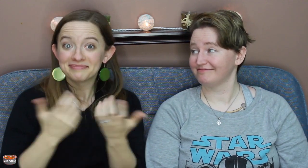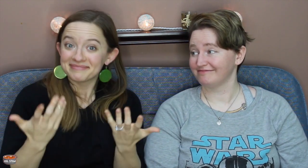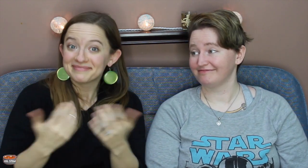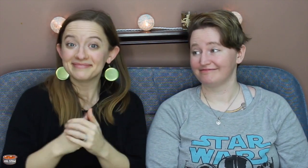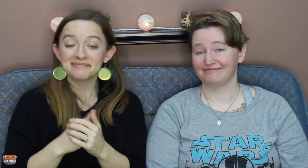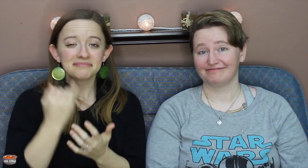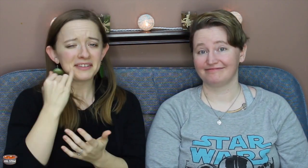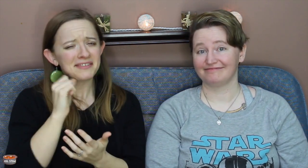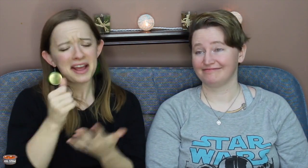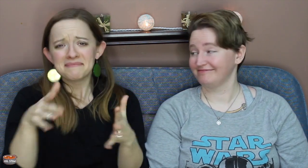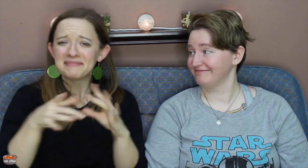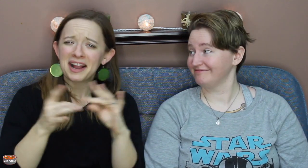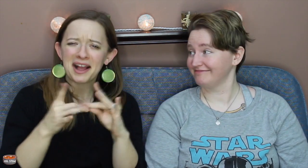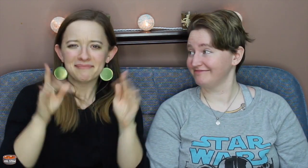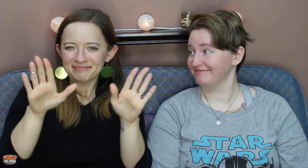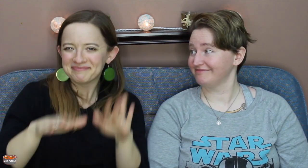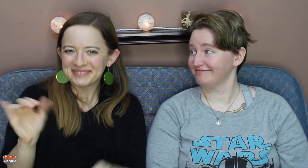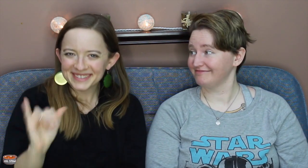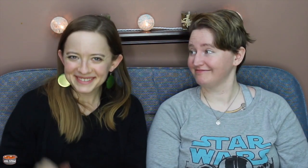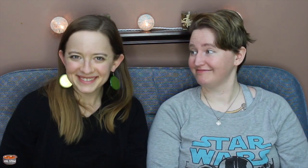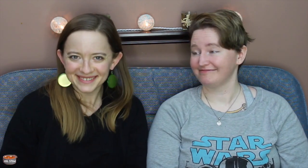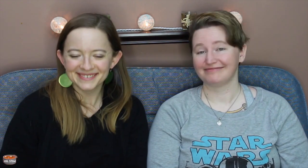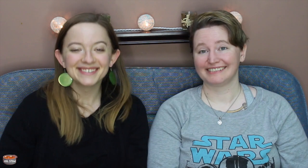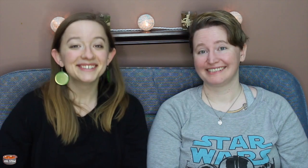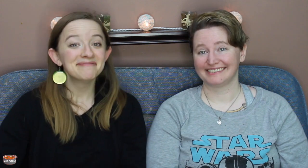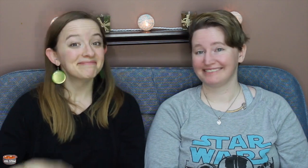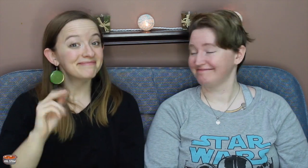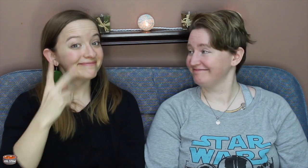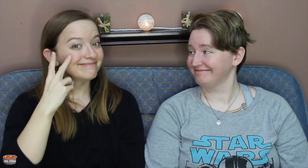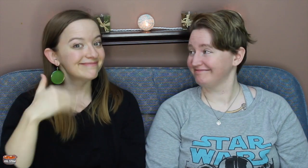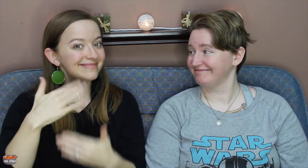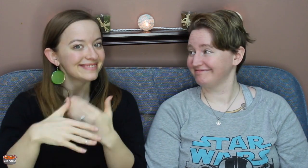do some traveling! That'd be great. If not, leave a comment. That's great too!